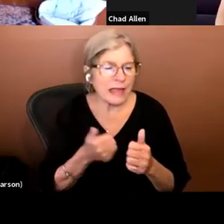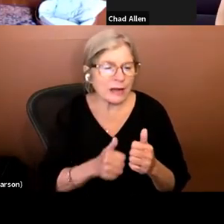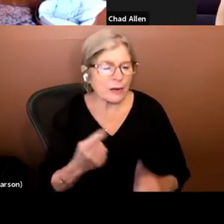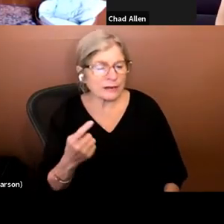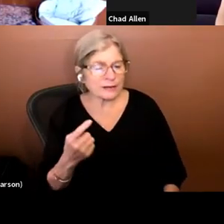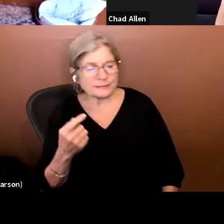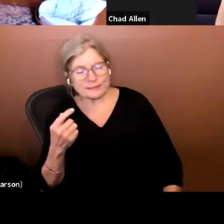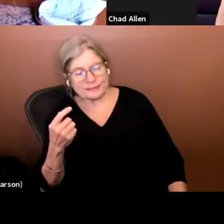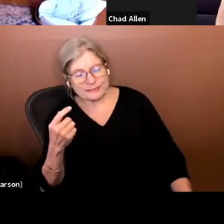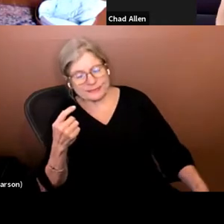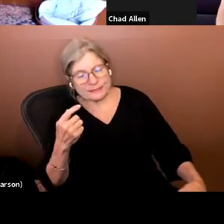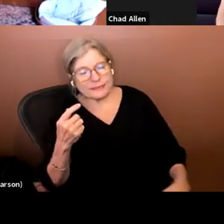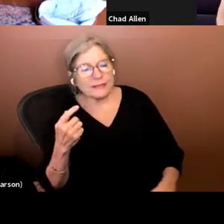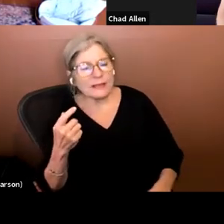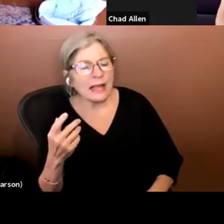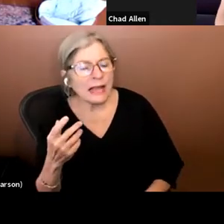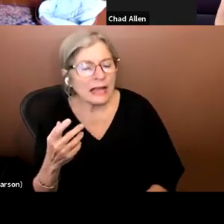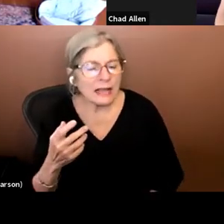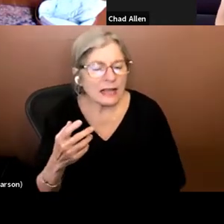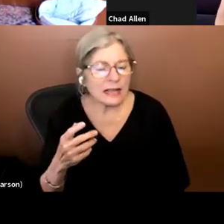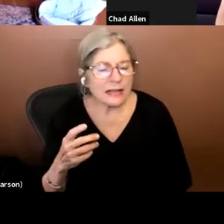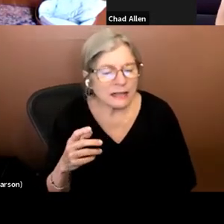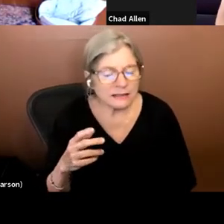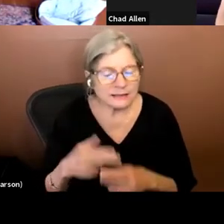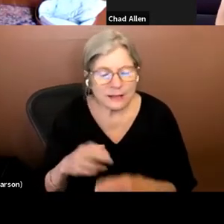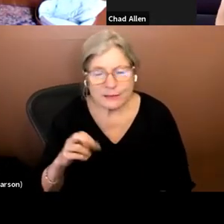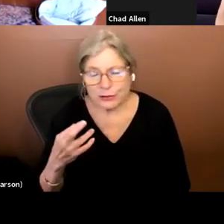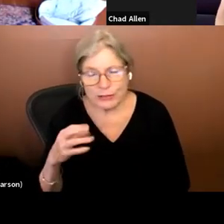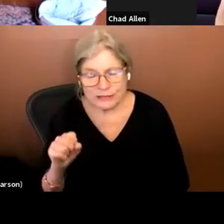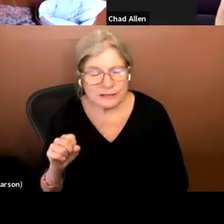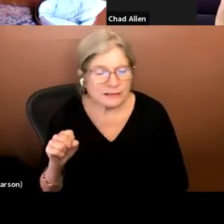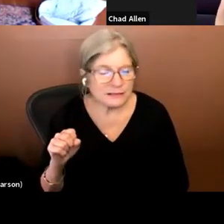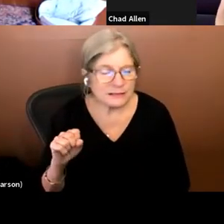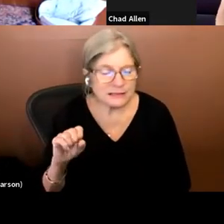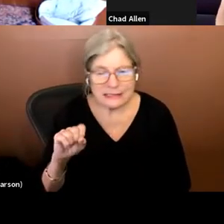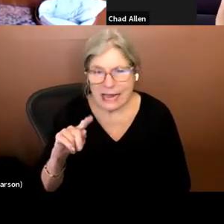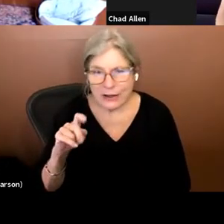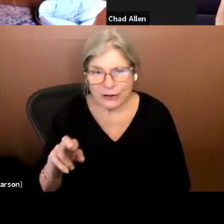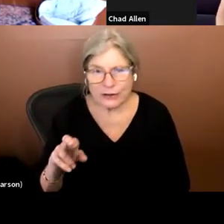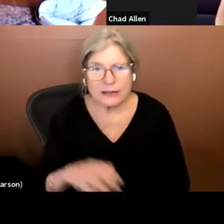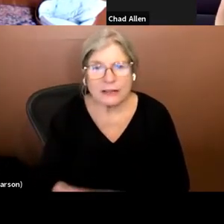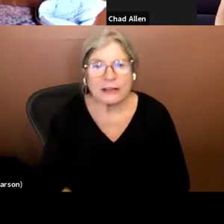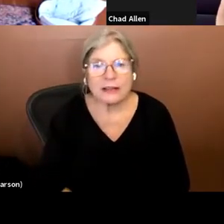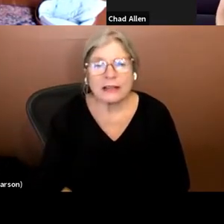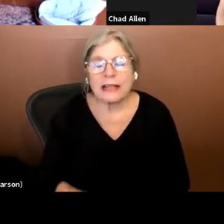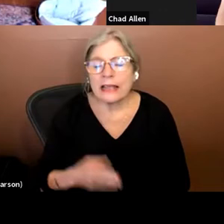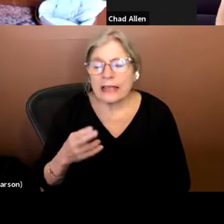makers have told me, Chris Snider who can create sounds and sound